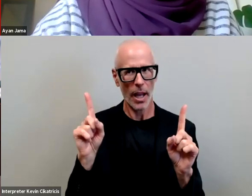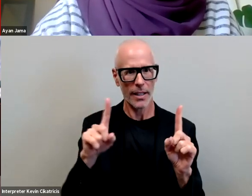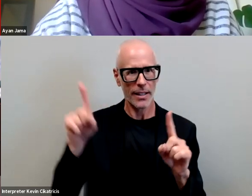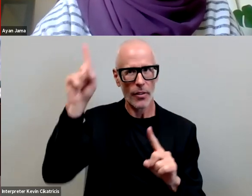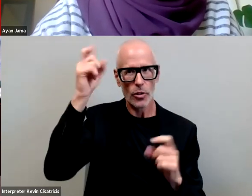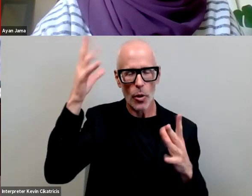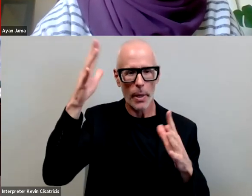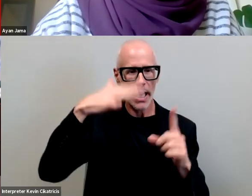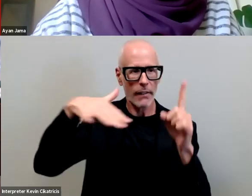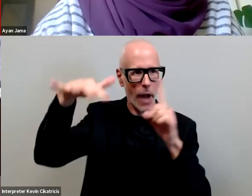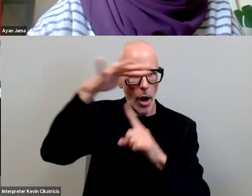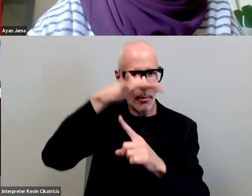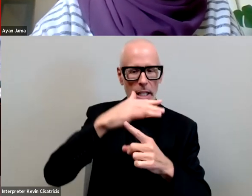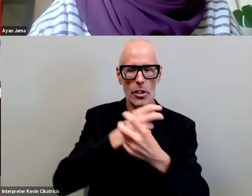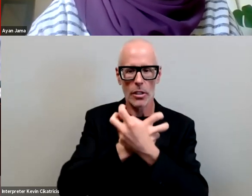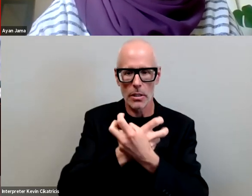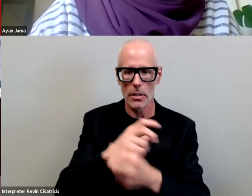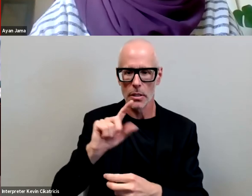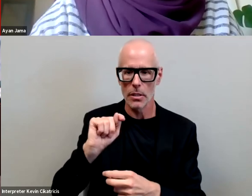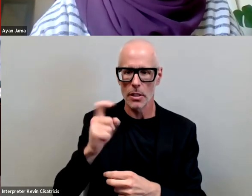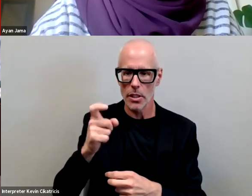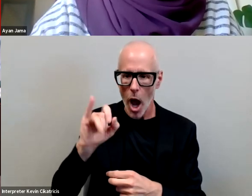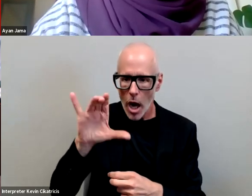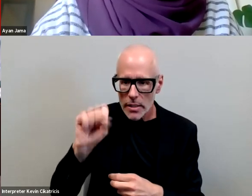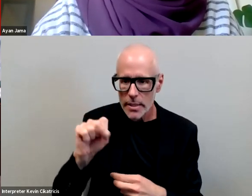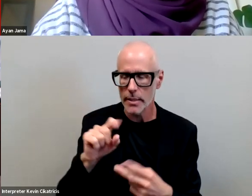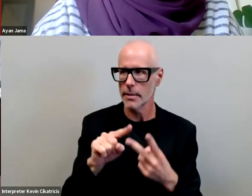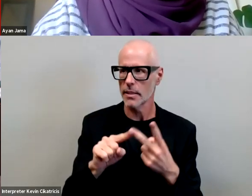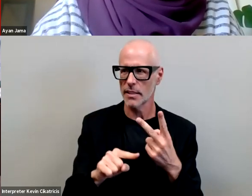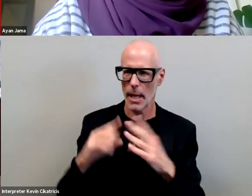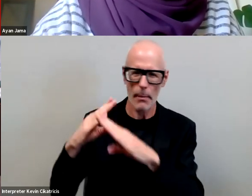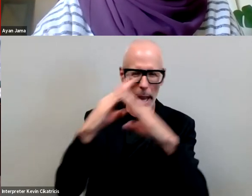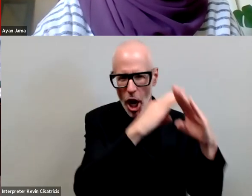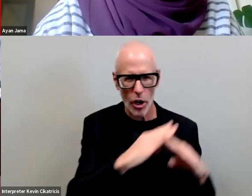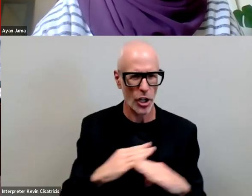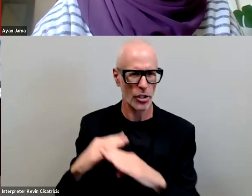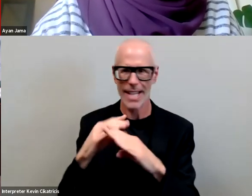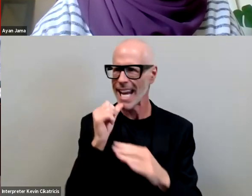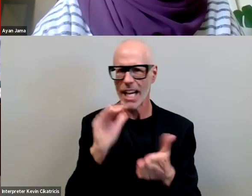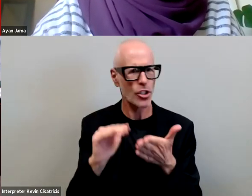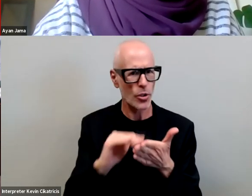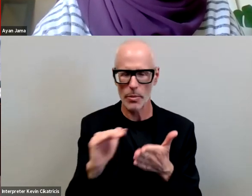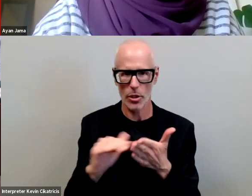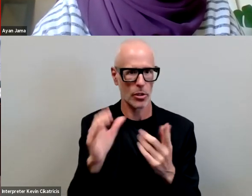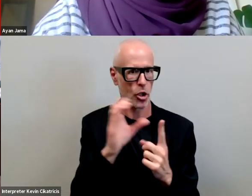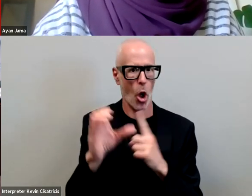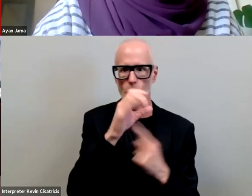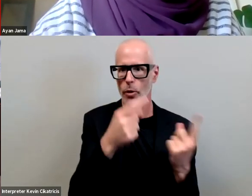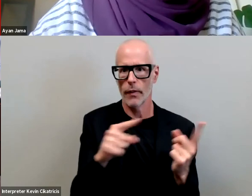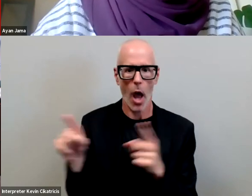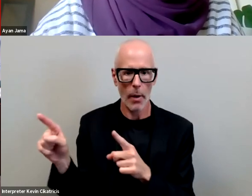and barriers and you know just like inexcusable cultural phenomena at these institutions